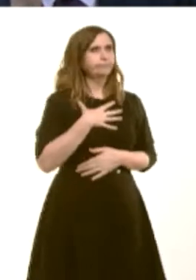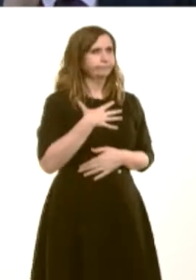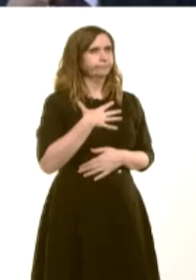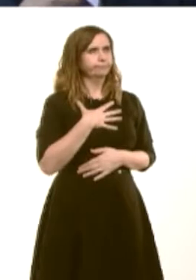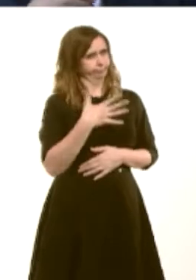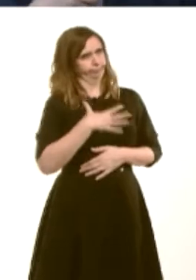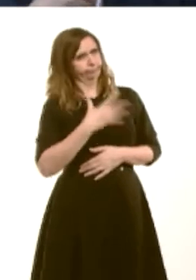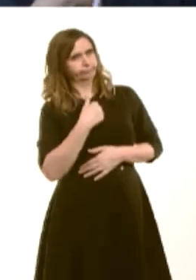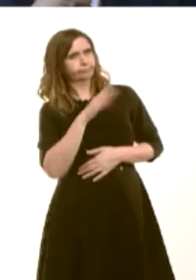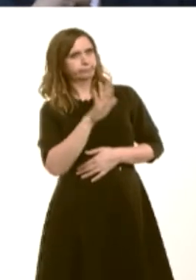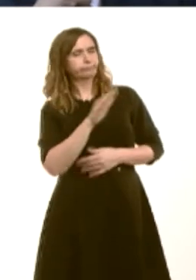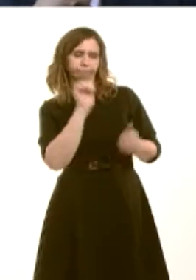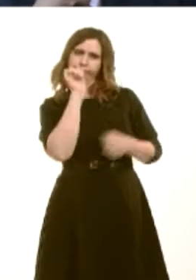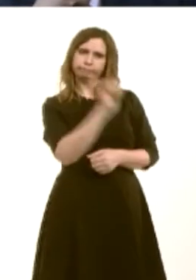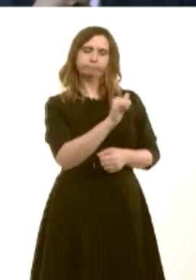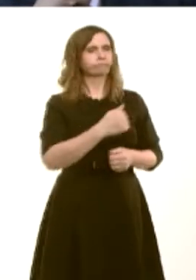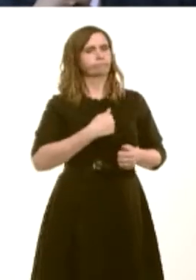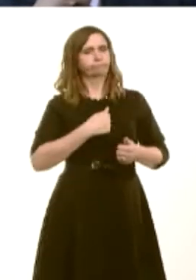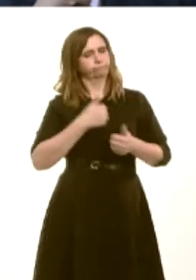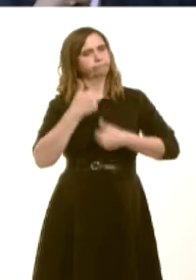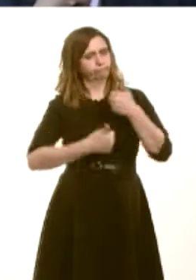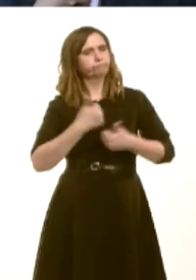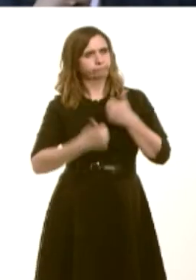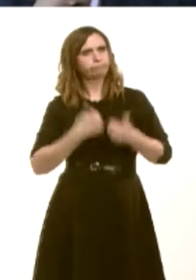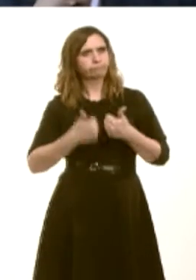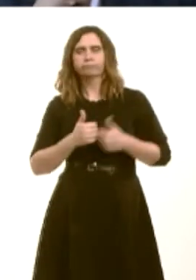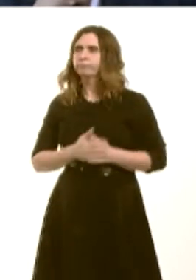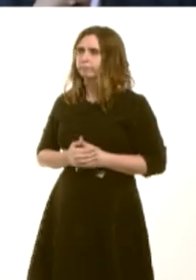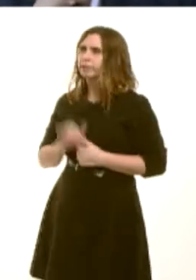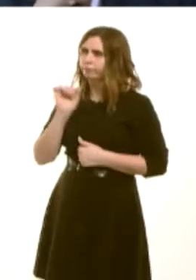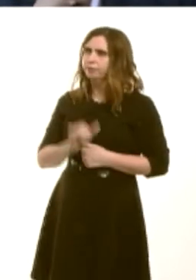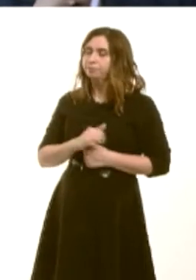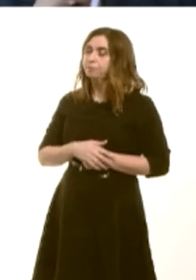that she has expressed? I think there are two things worth mentioning. Firstly, our